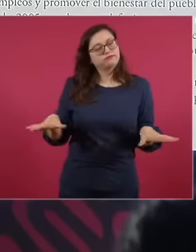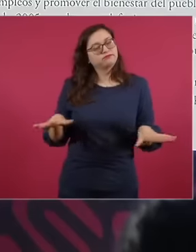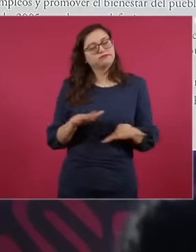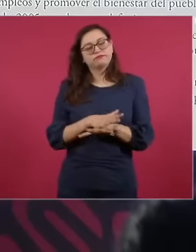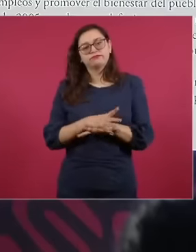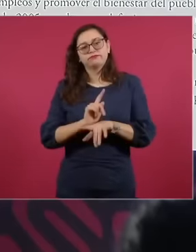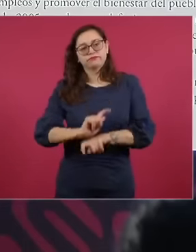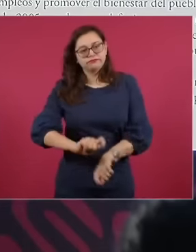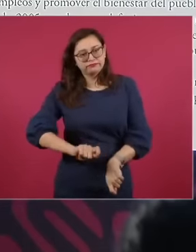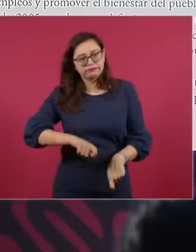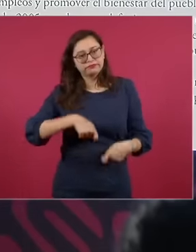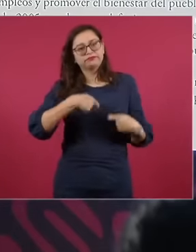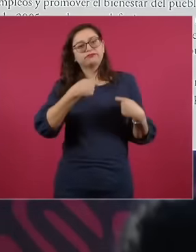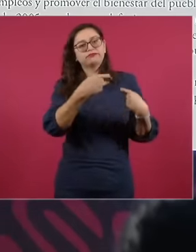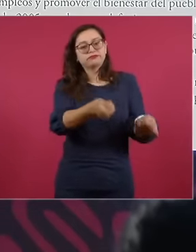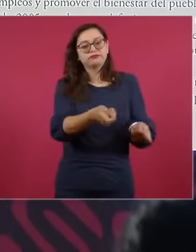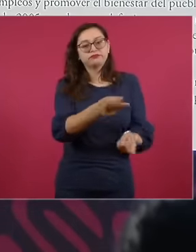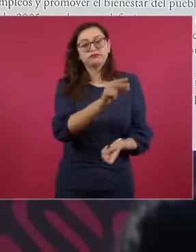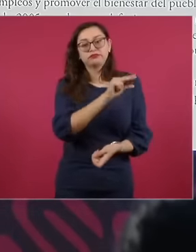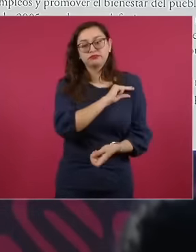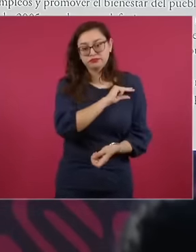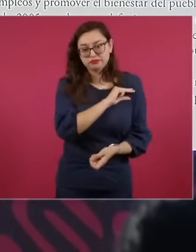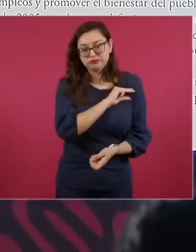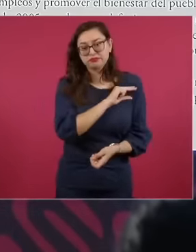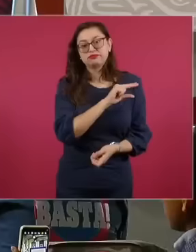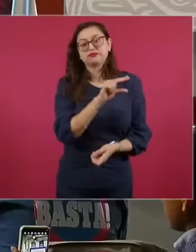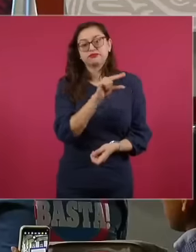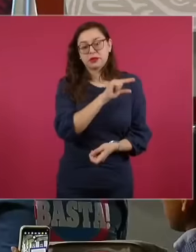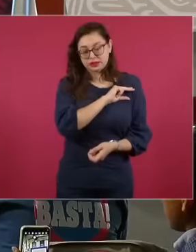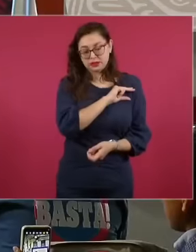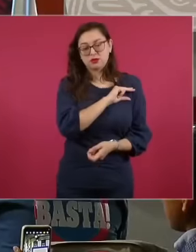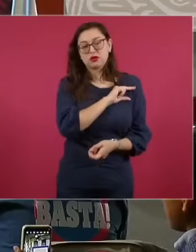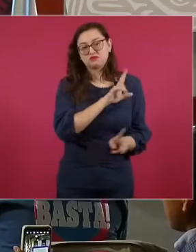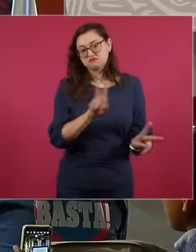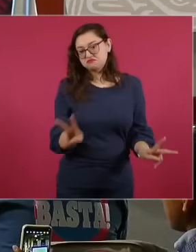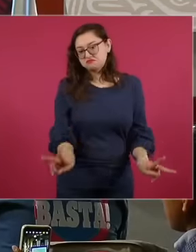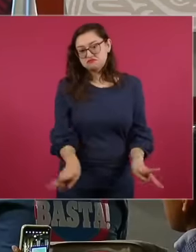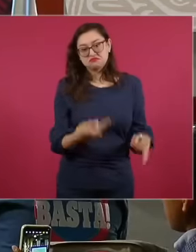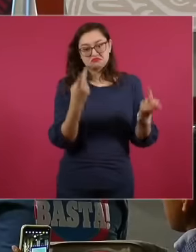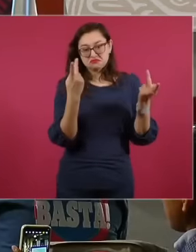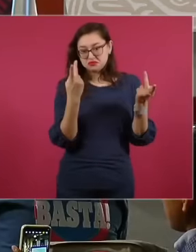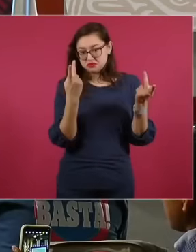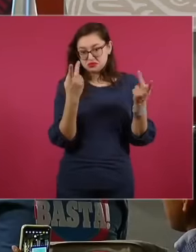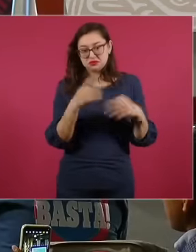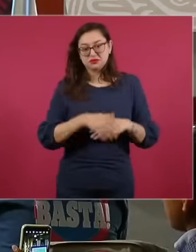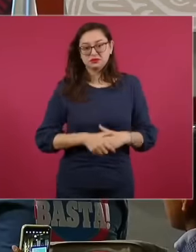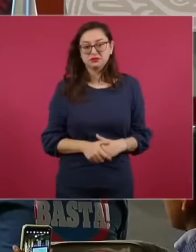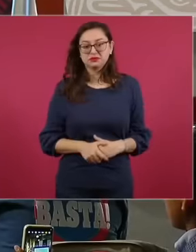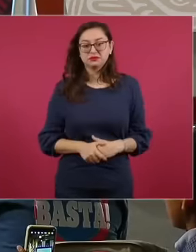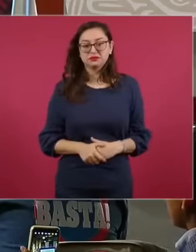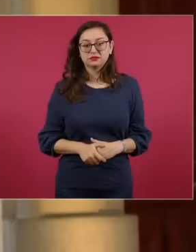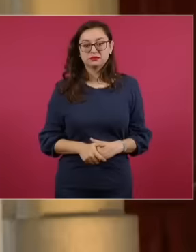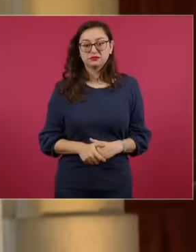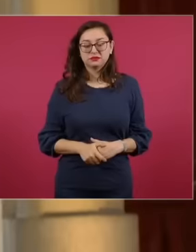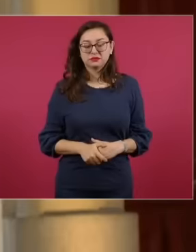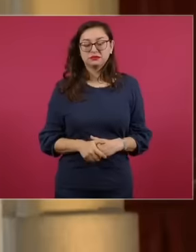sell it to national and foreign companies is the privatization of the national railways